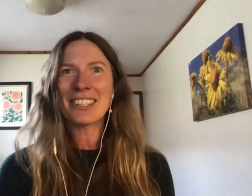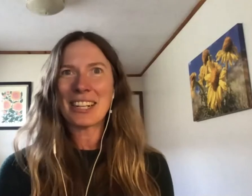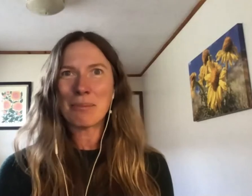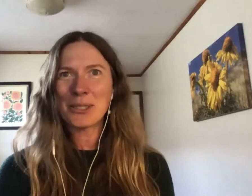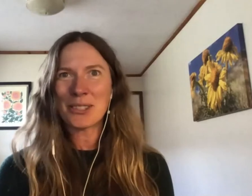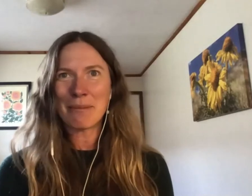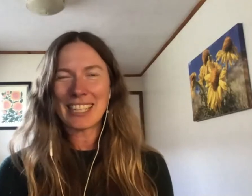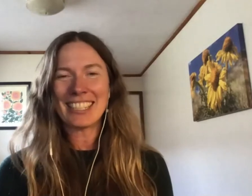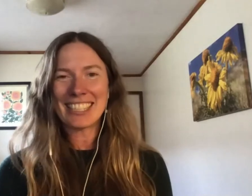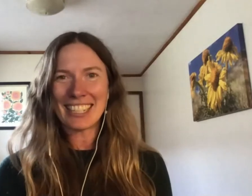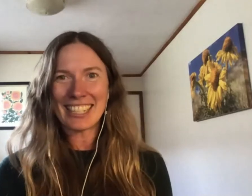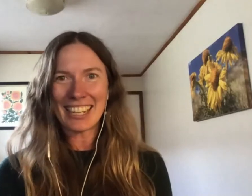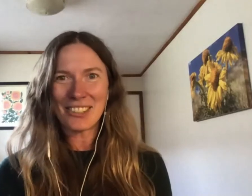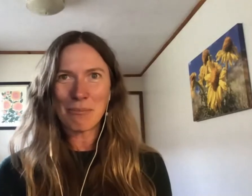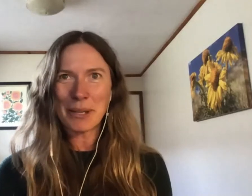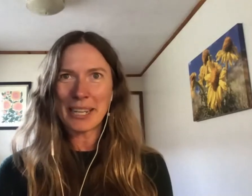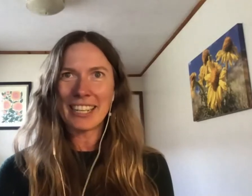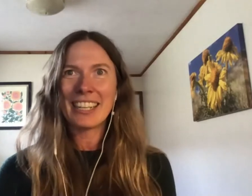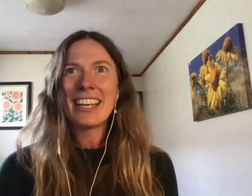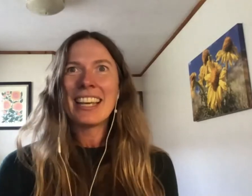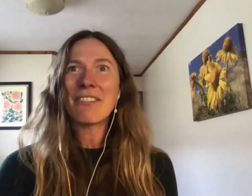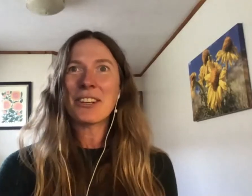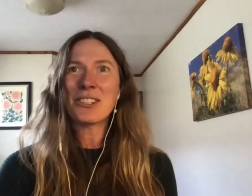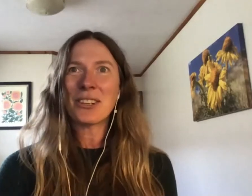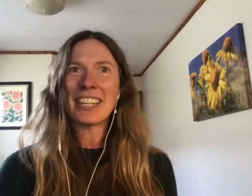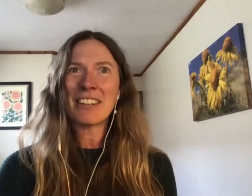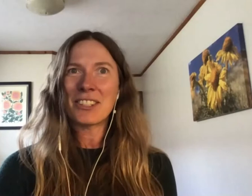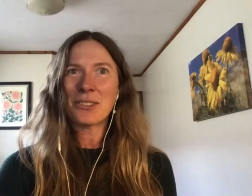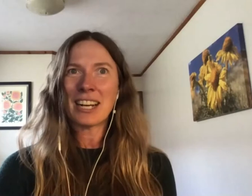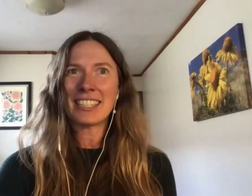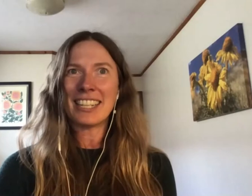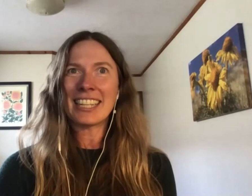incredible streams, and stunning natural beauty. If you're enjoying our virtual content like